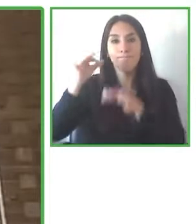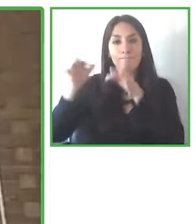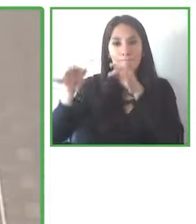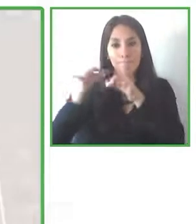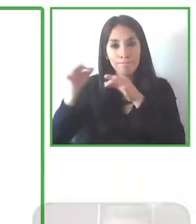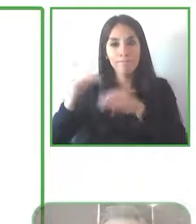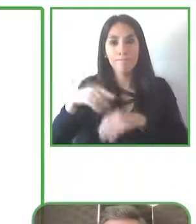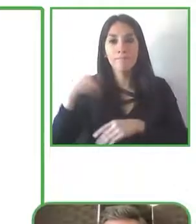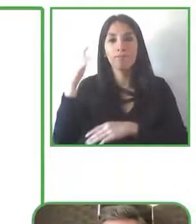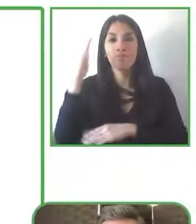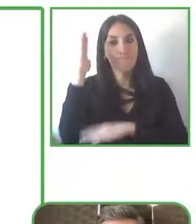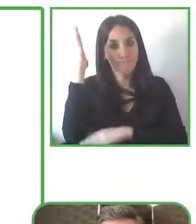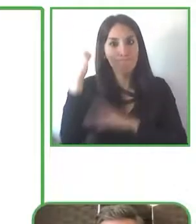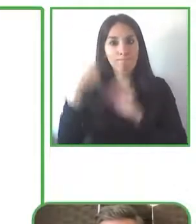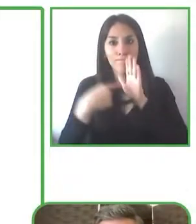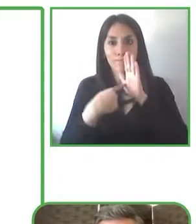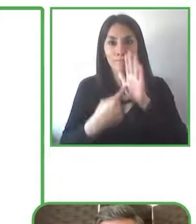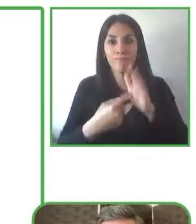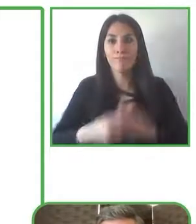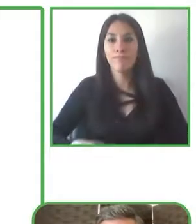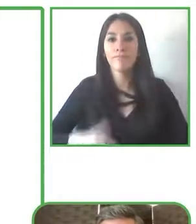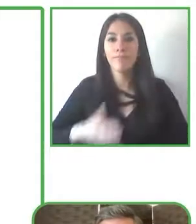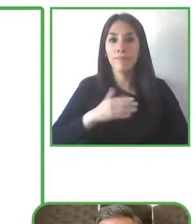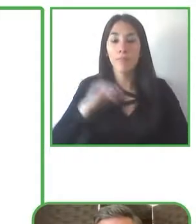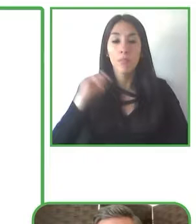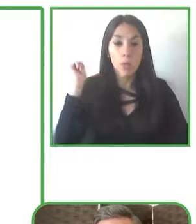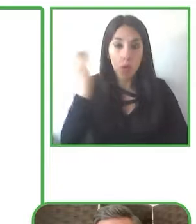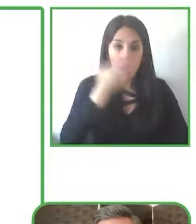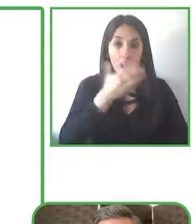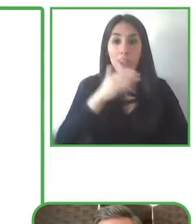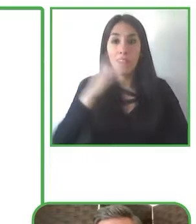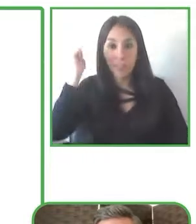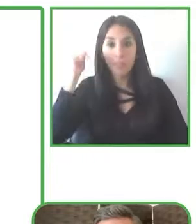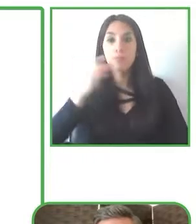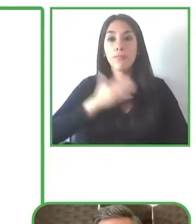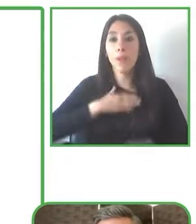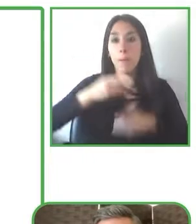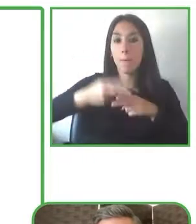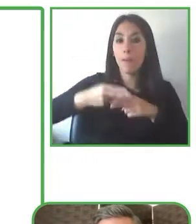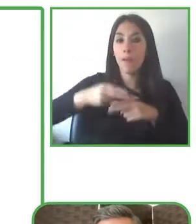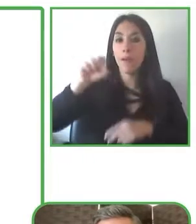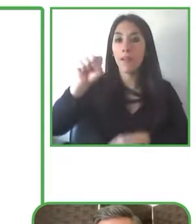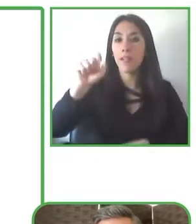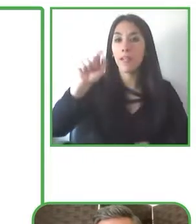partnerships at The Valuable 500 and today we'll we will be discussing innovations and